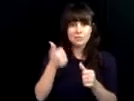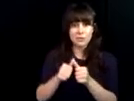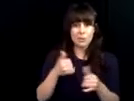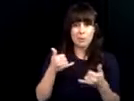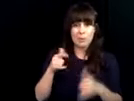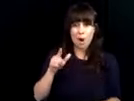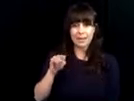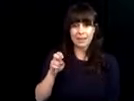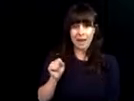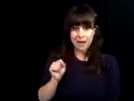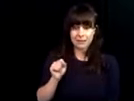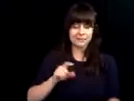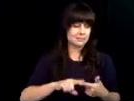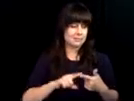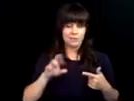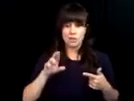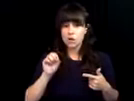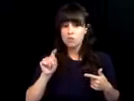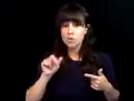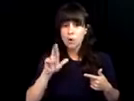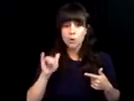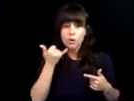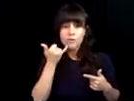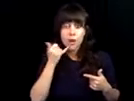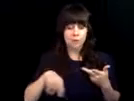individuals to pursue the job of their dreams. Any one of